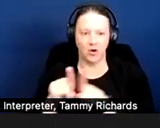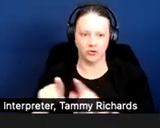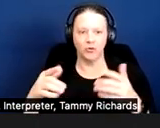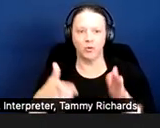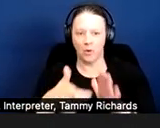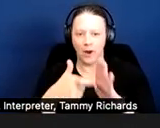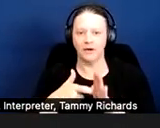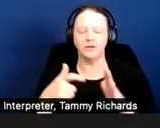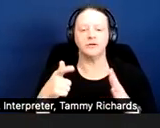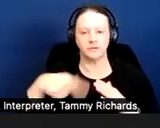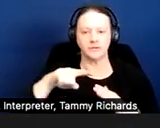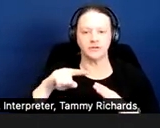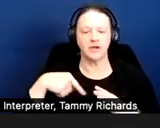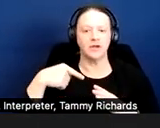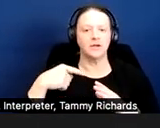accommodations and modifications.